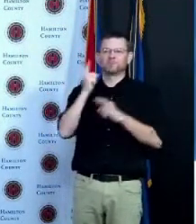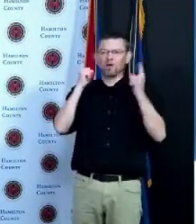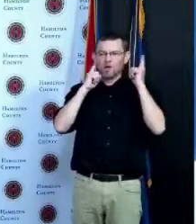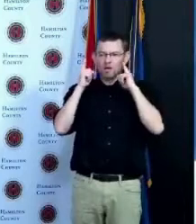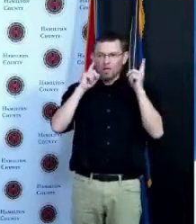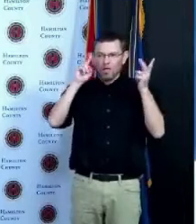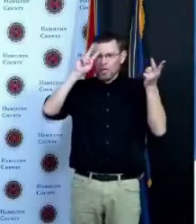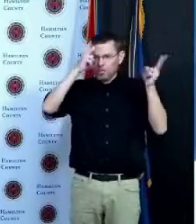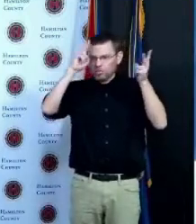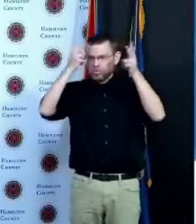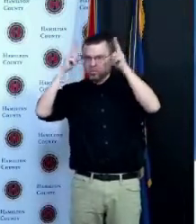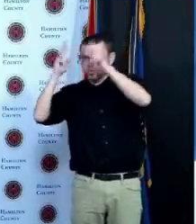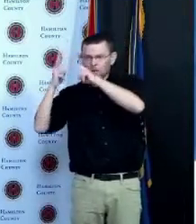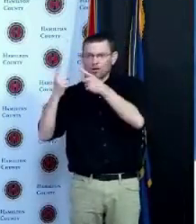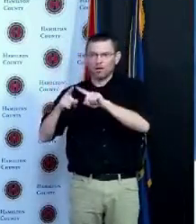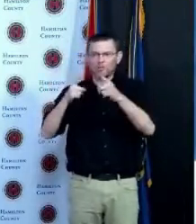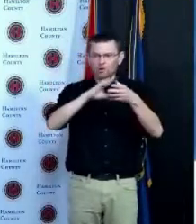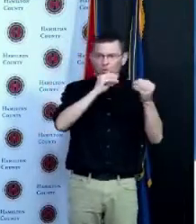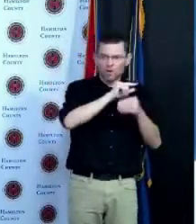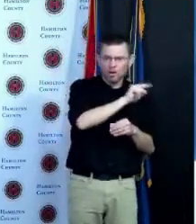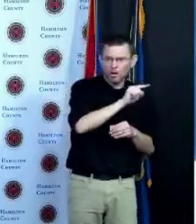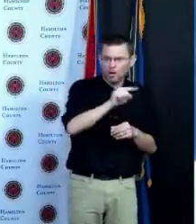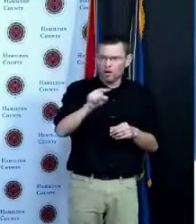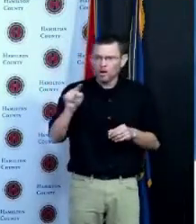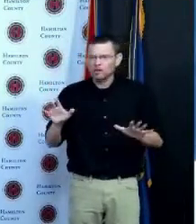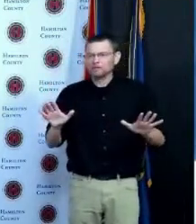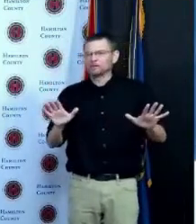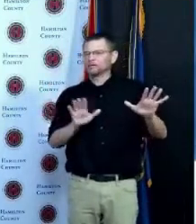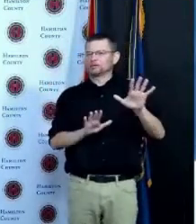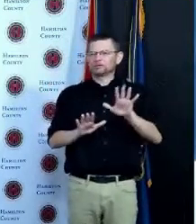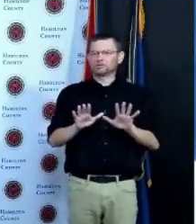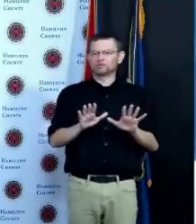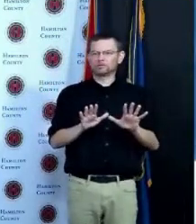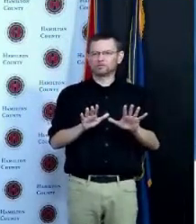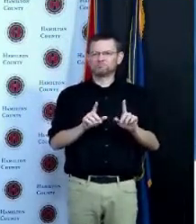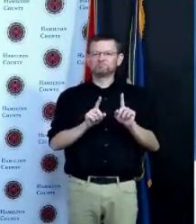and I went to see my Pharmacist at Adrian Pharmacy Wayne Morse and said Wayne he didn't give me any